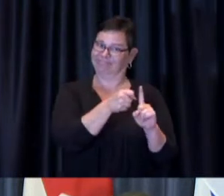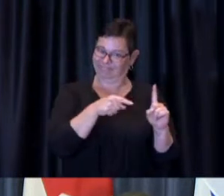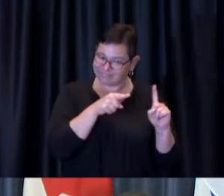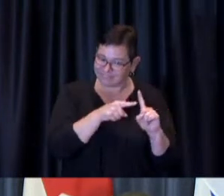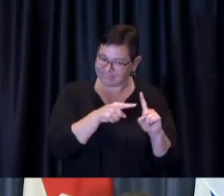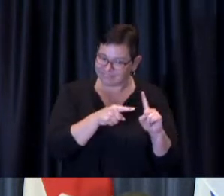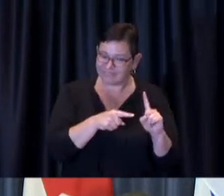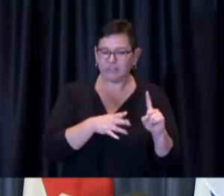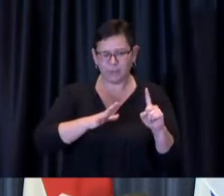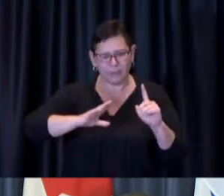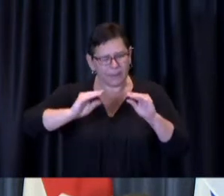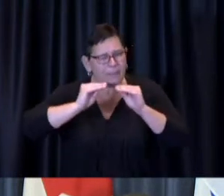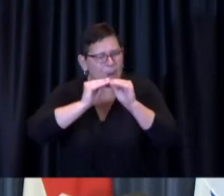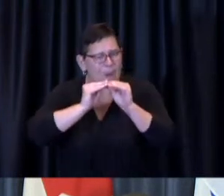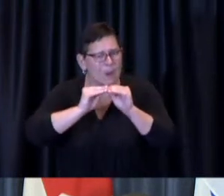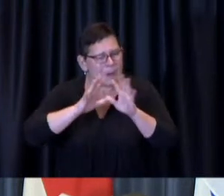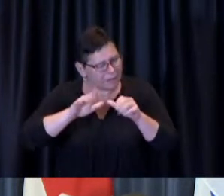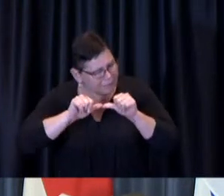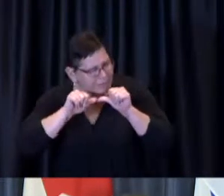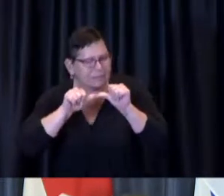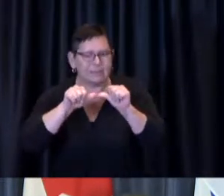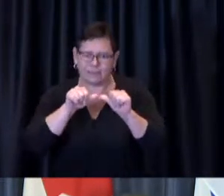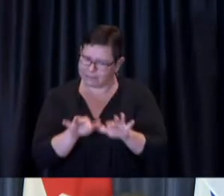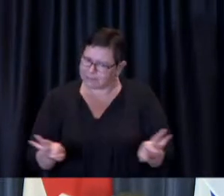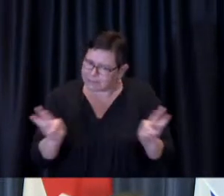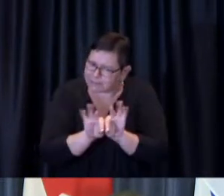We know that the province will remain in Step 3 for at least